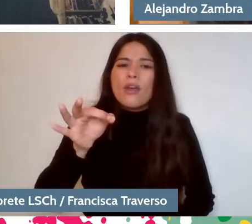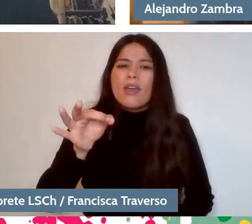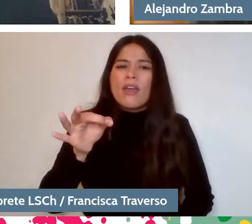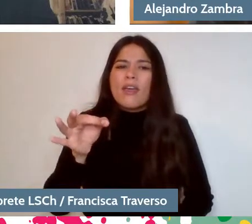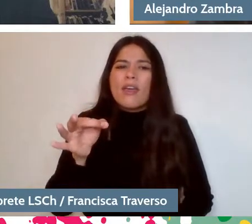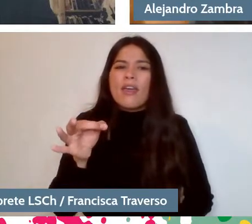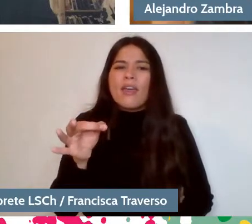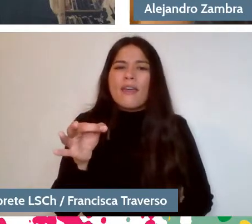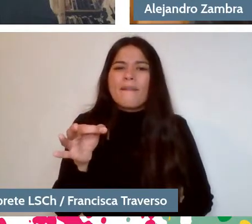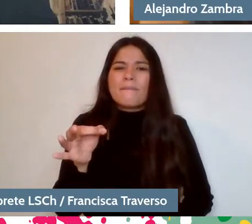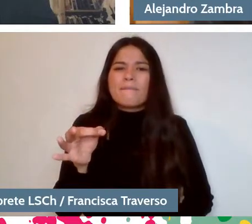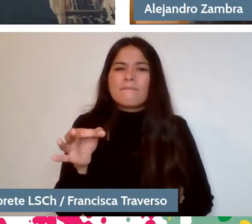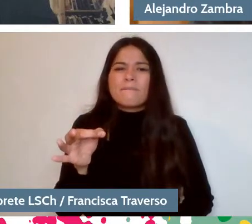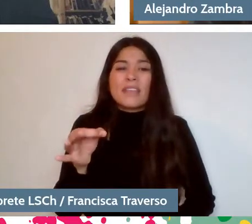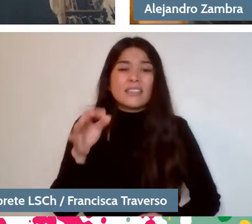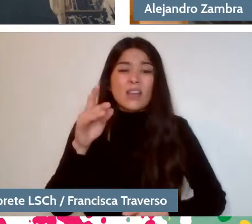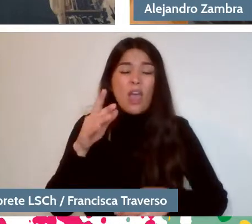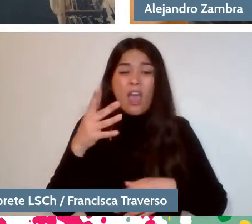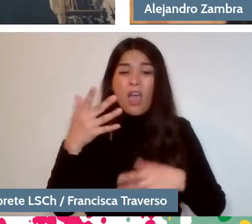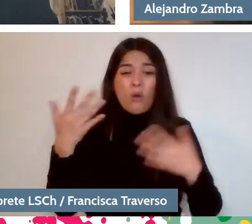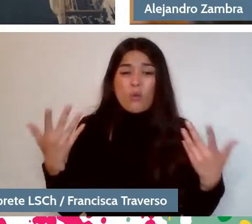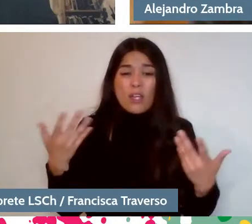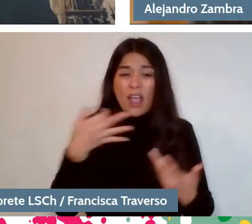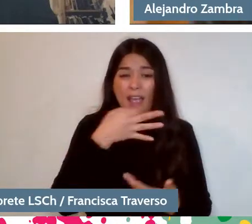Even if you talk about something terrible